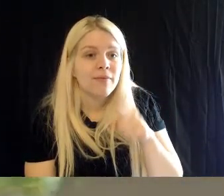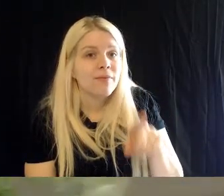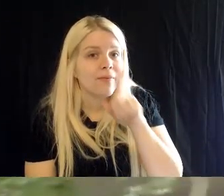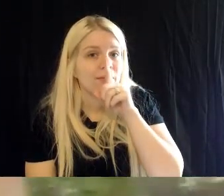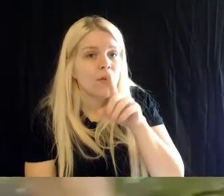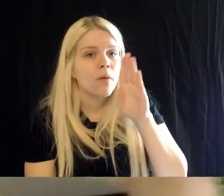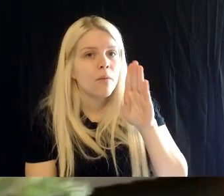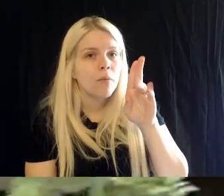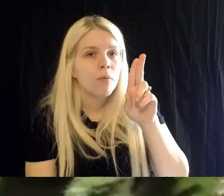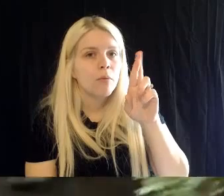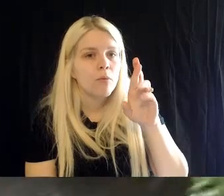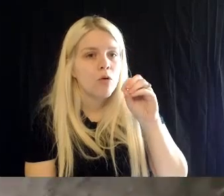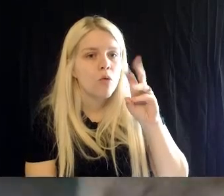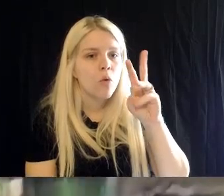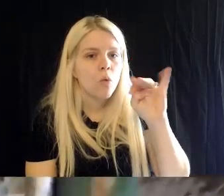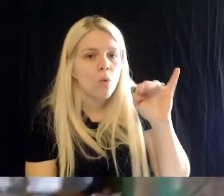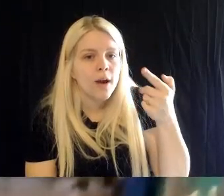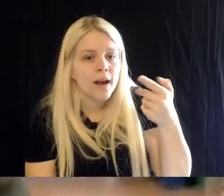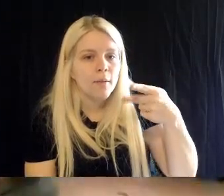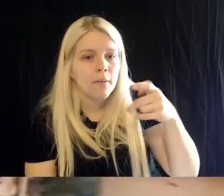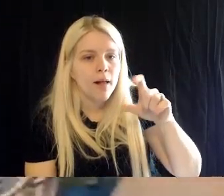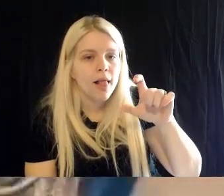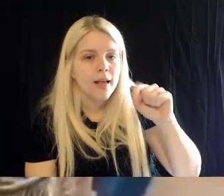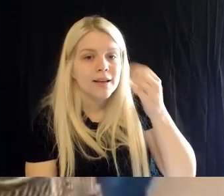just kind of stuck her head out right there. We have a male and a female-